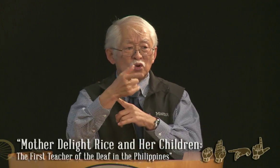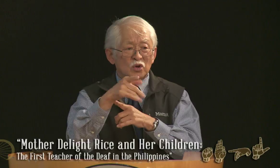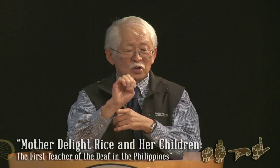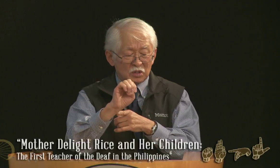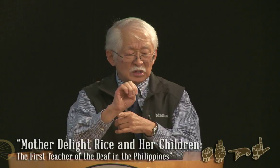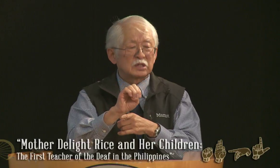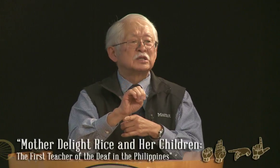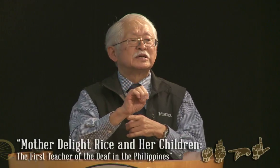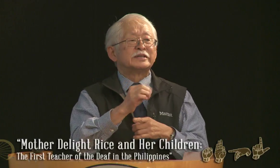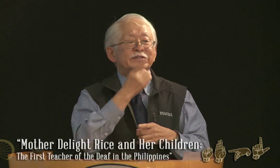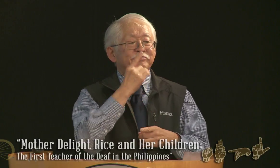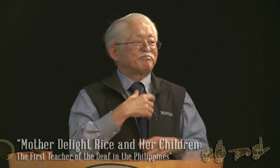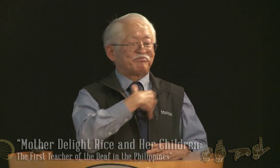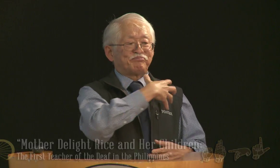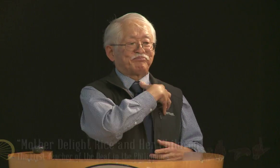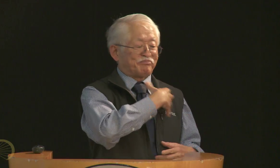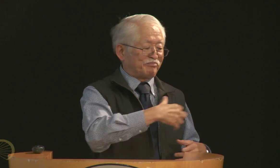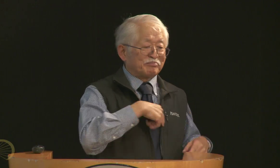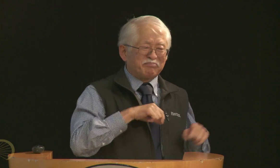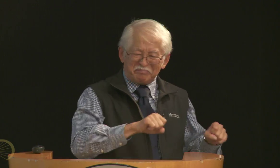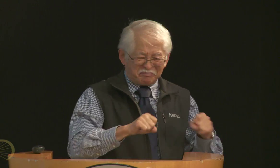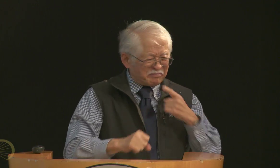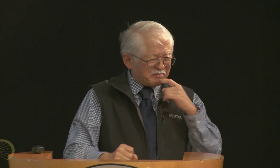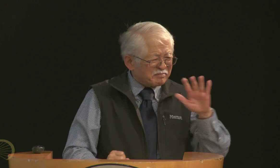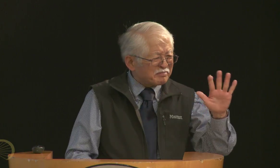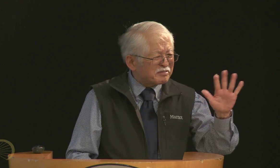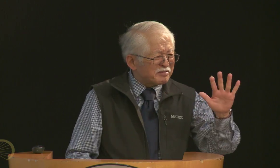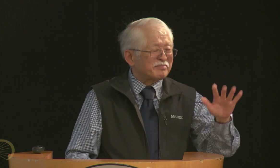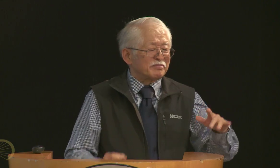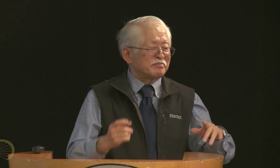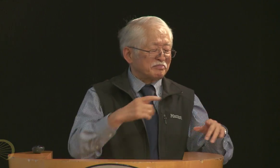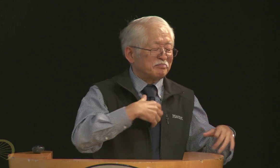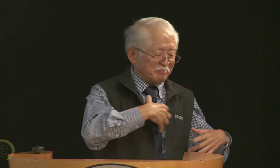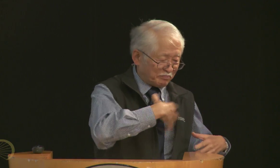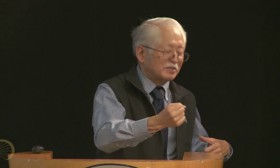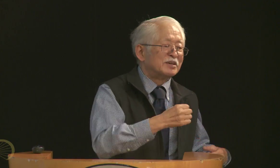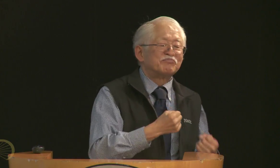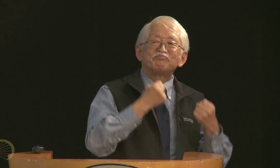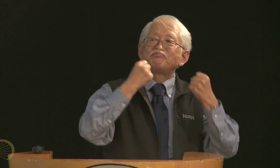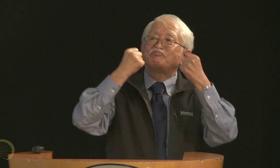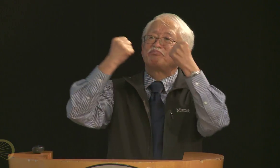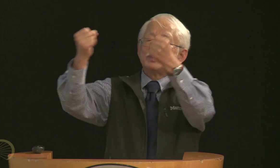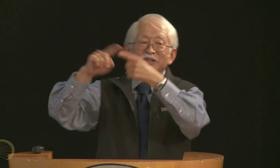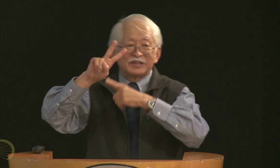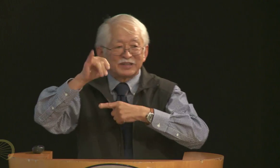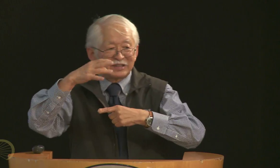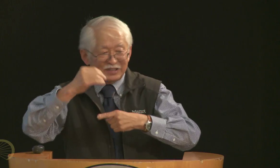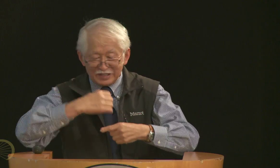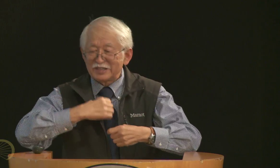the, you know, there is a lot of, uh, trouble, you know, as far as custody, and